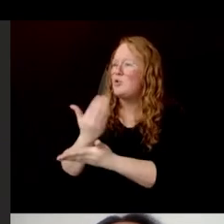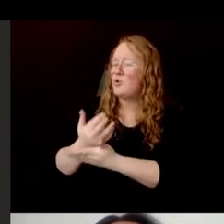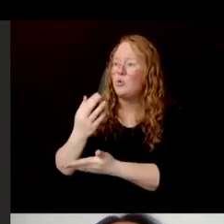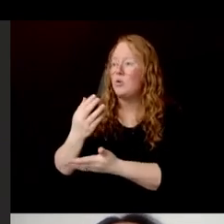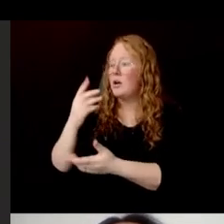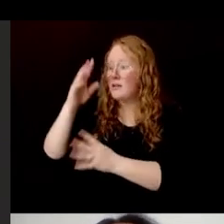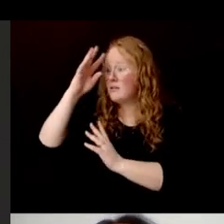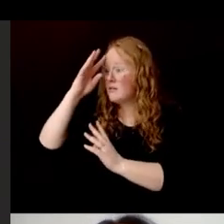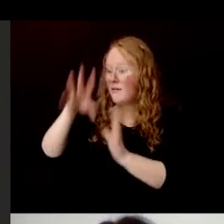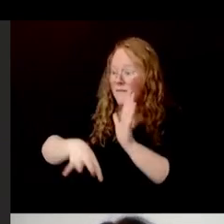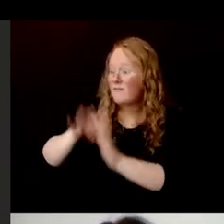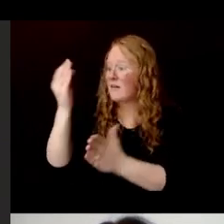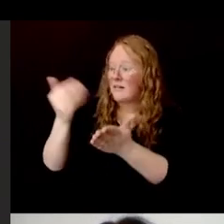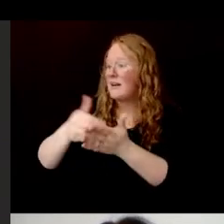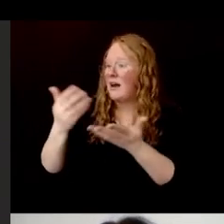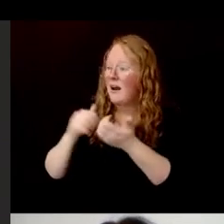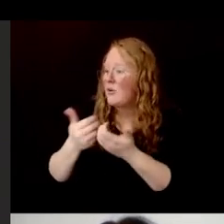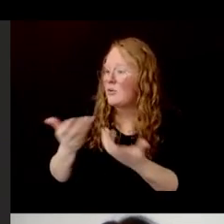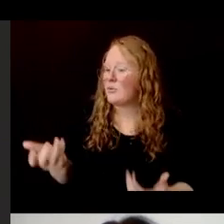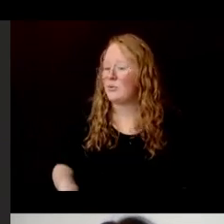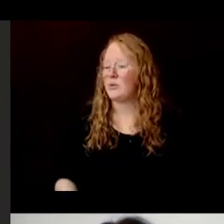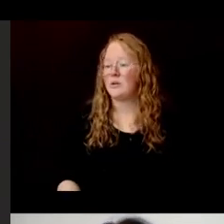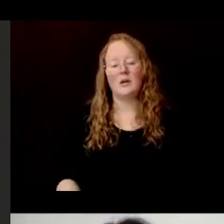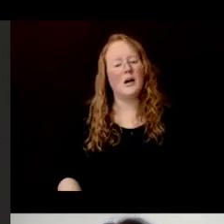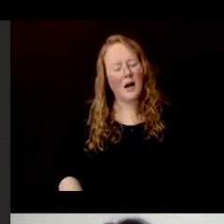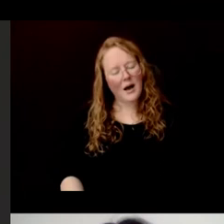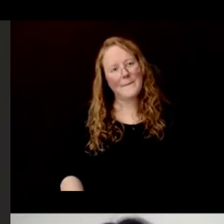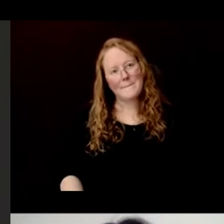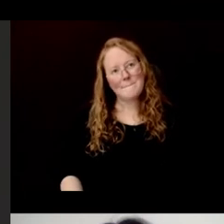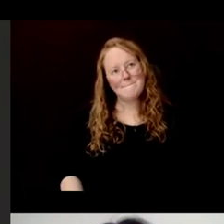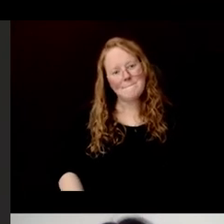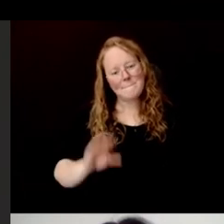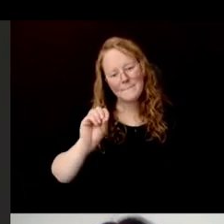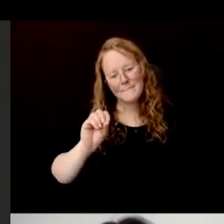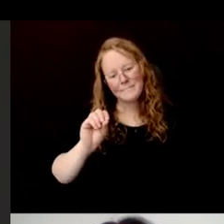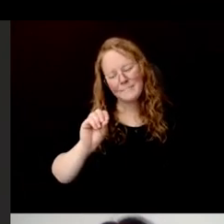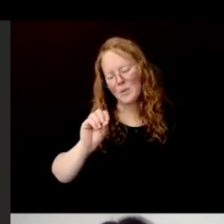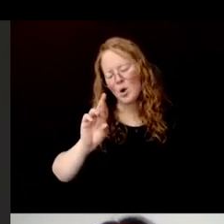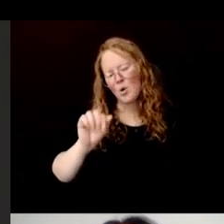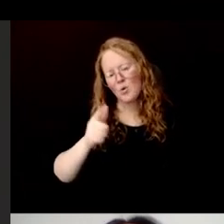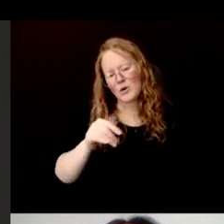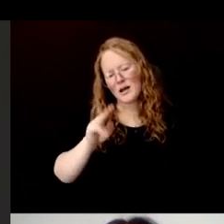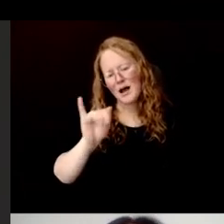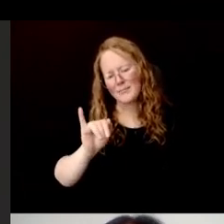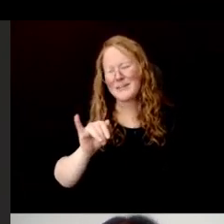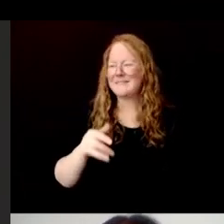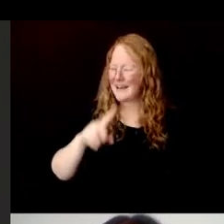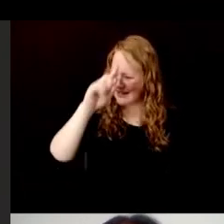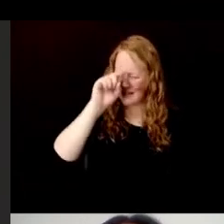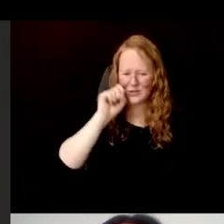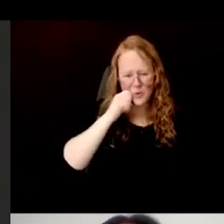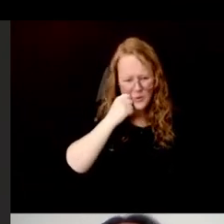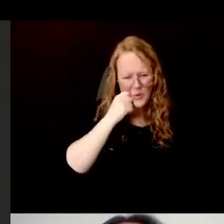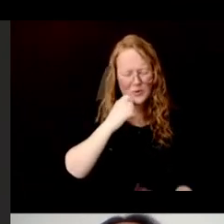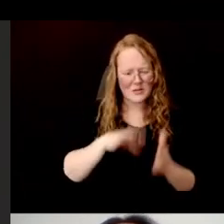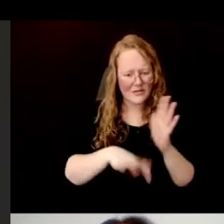I find origami to be a cool nexus for finding connections between different disciplines.